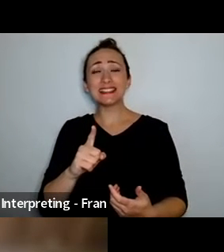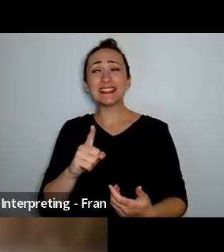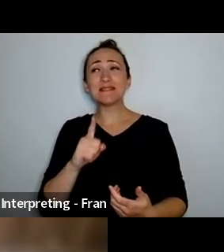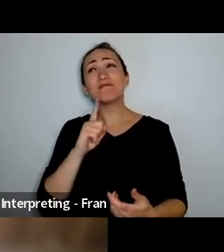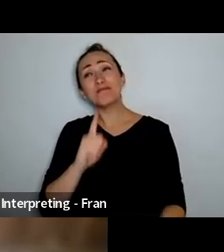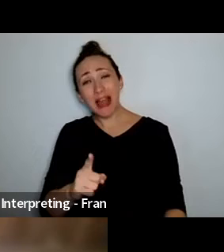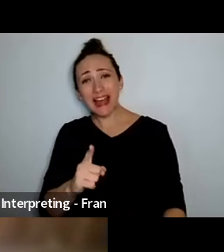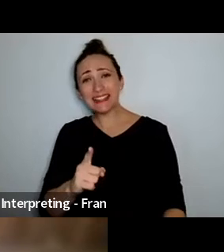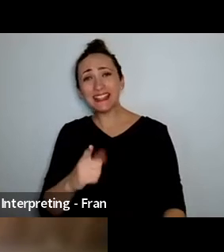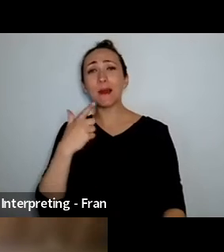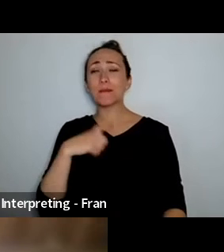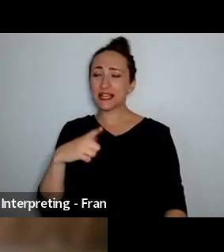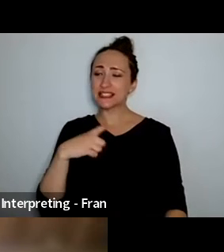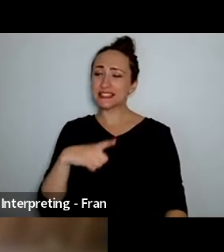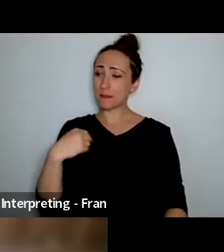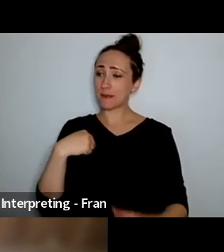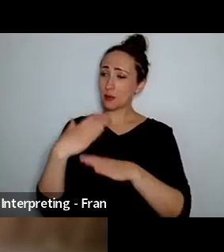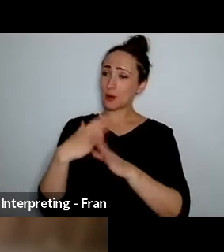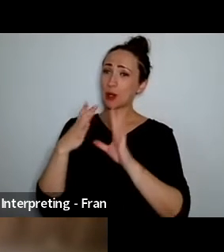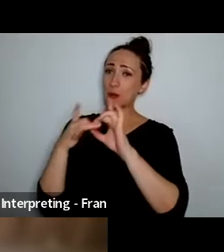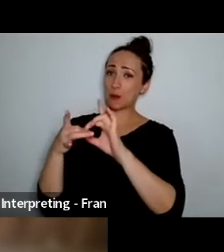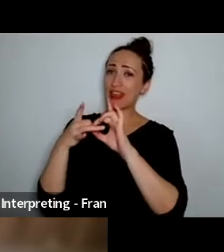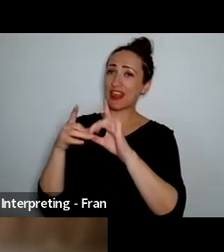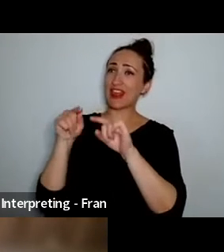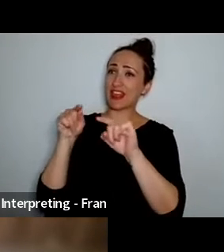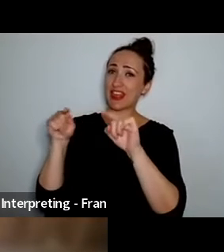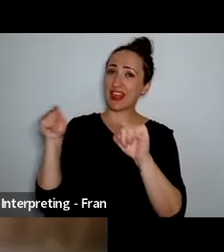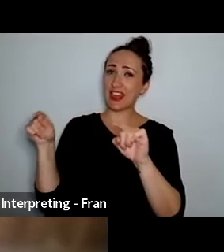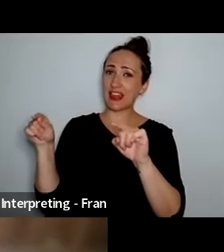with others I always ask my dancers and artists I work with I just need you to keep open and open mind